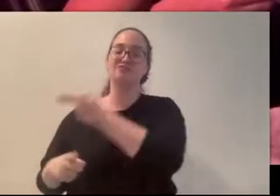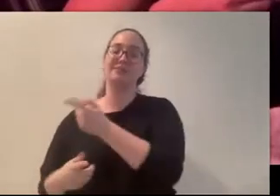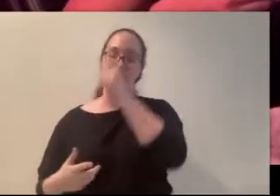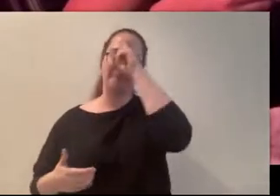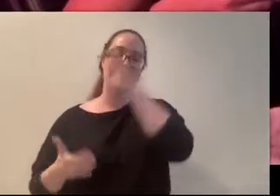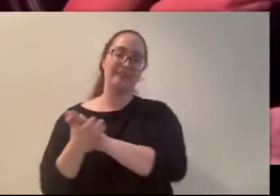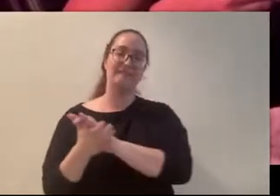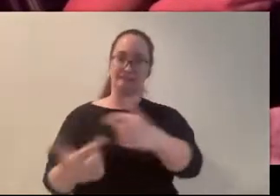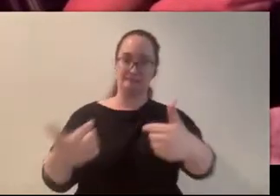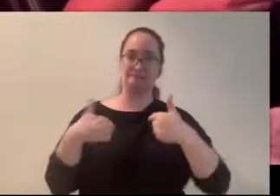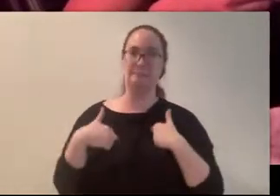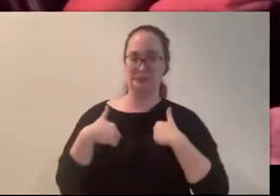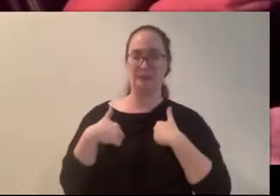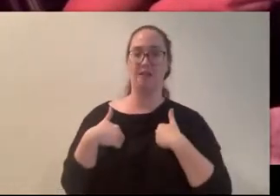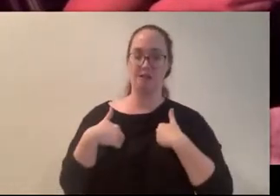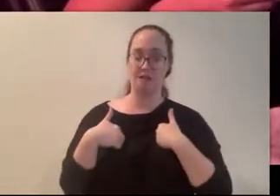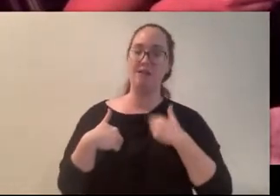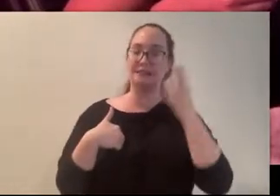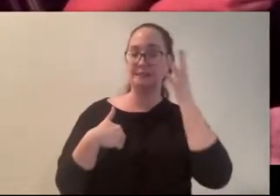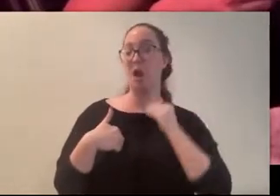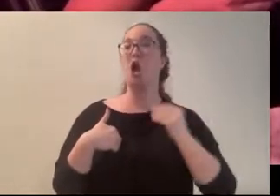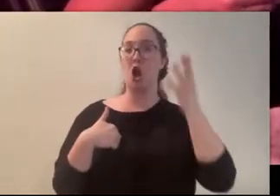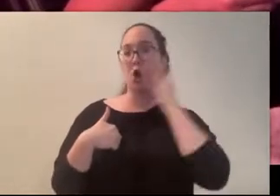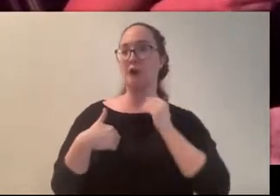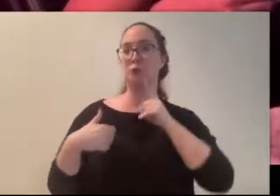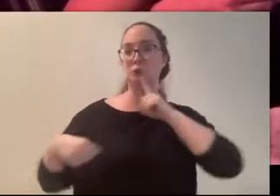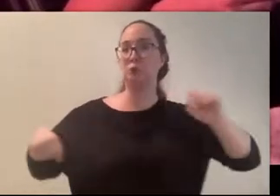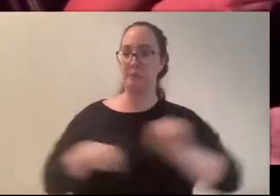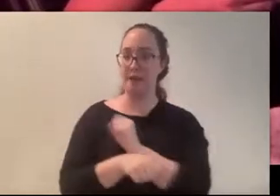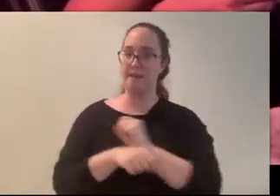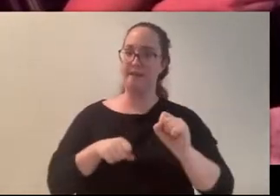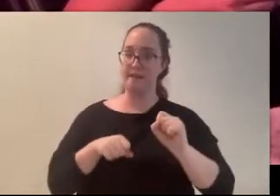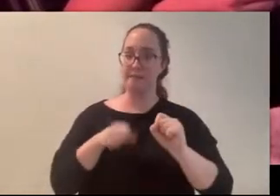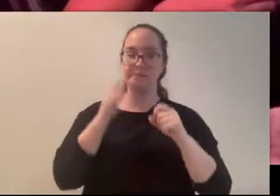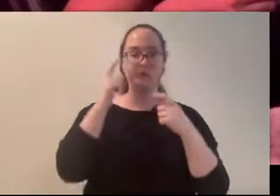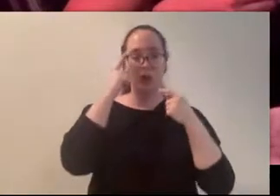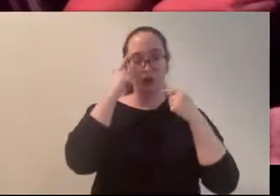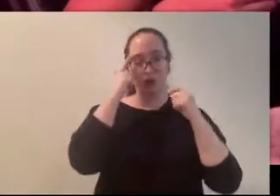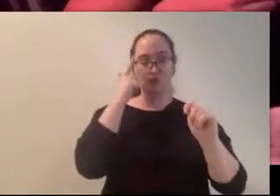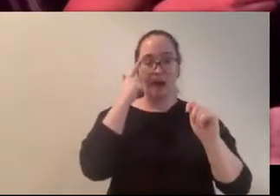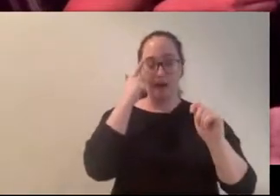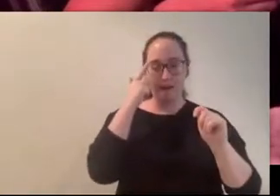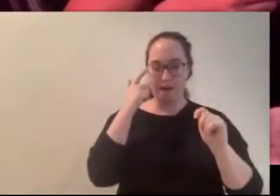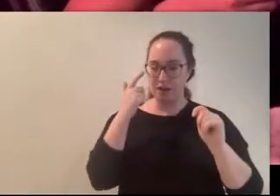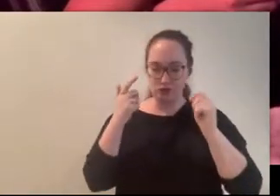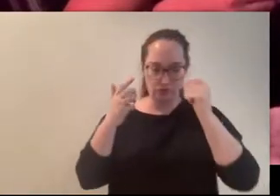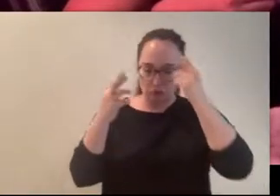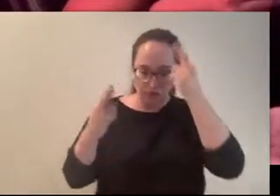encountered the Limping Woman. I tried to come up with some kind of rationalization for it, like